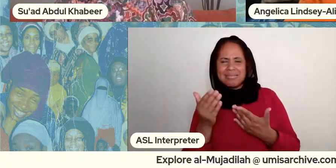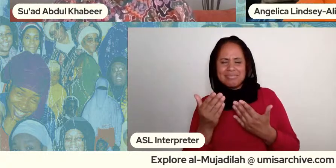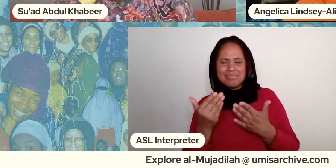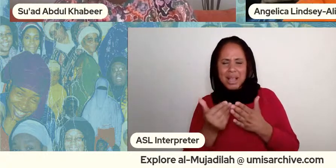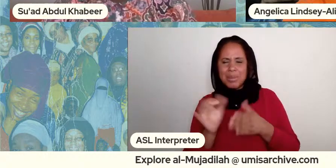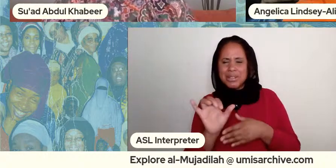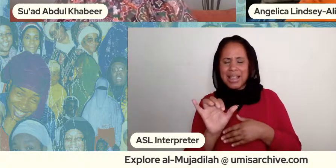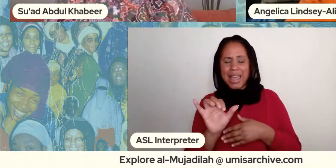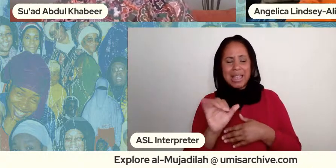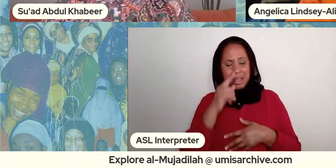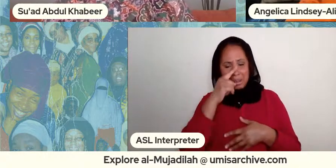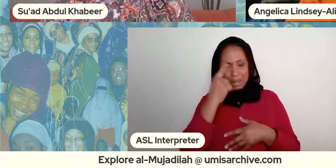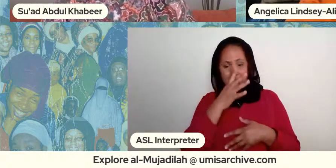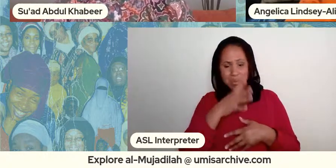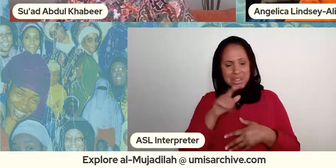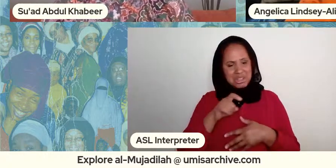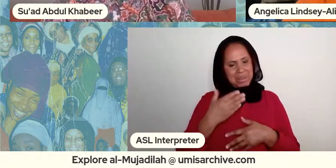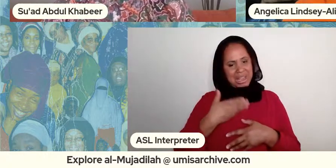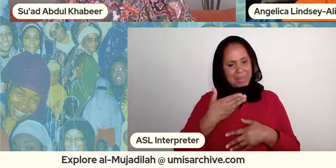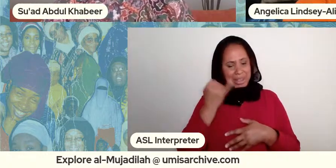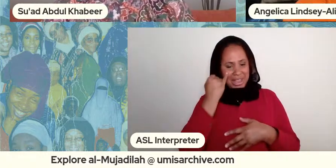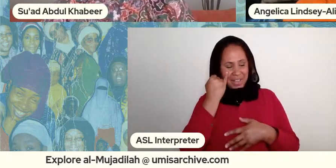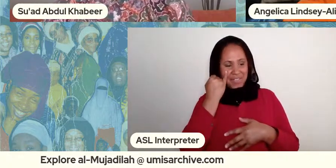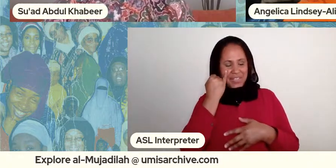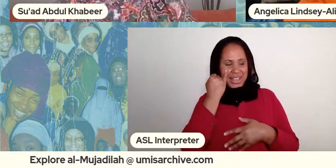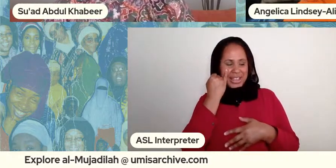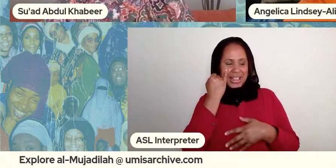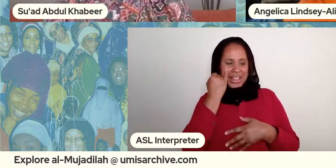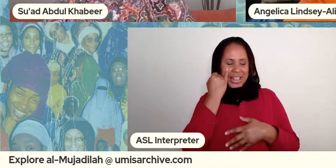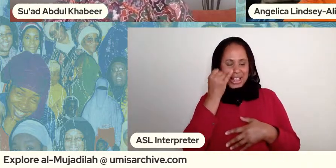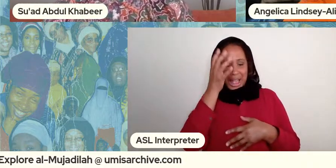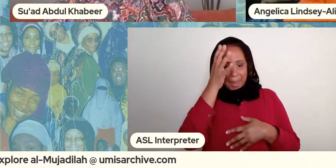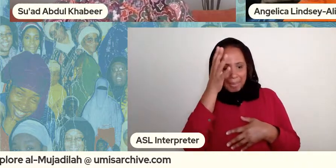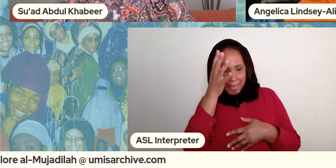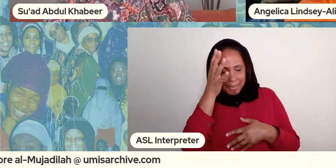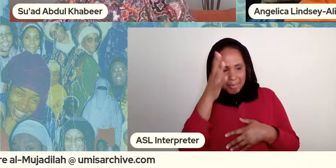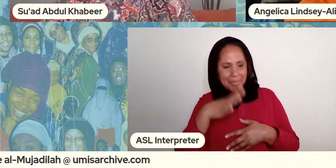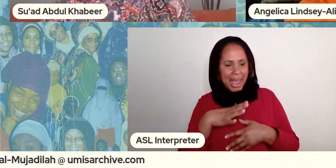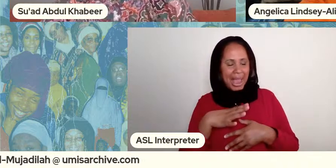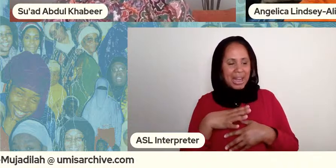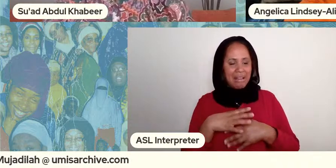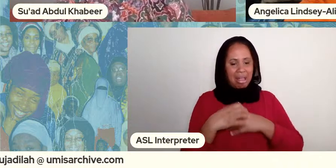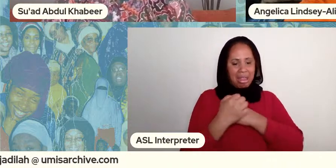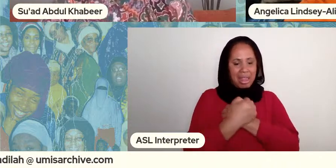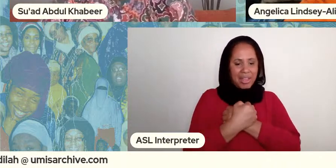least not a man right even if it's just a little a little nugget of a man you know you should just